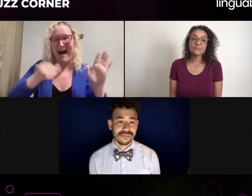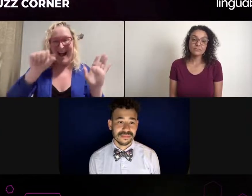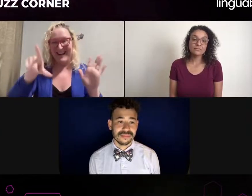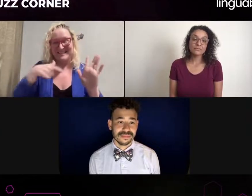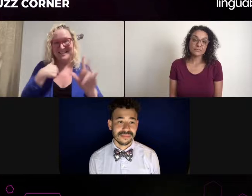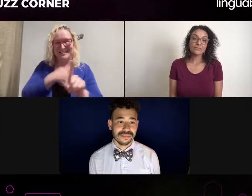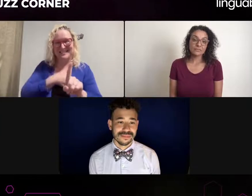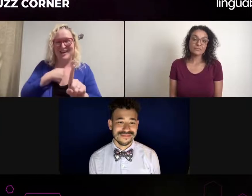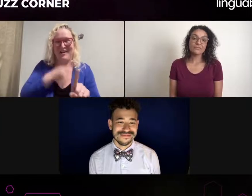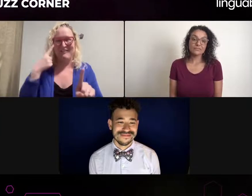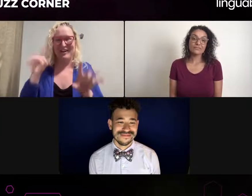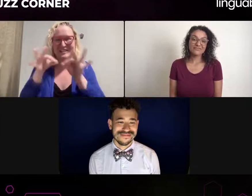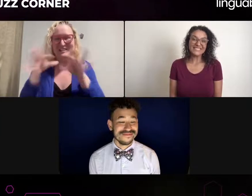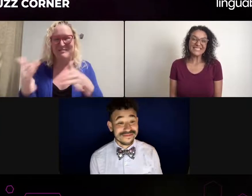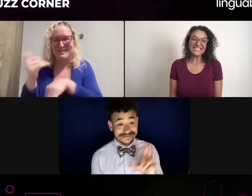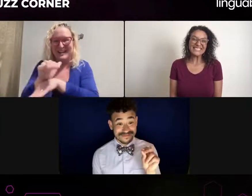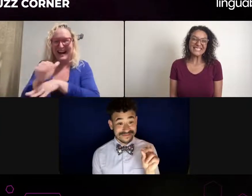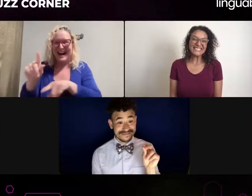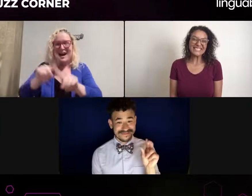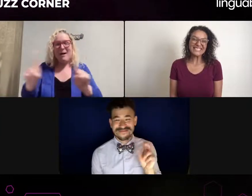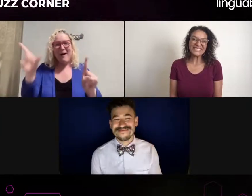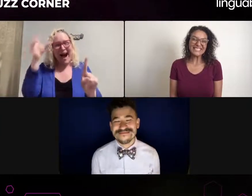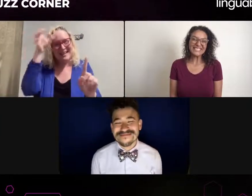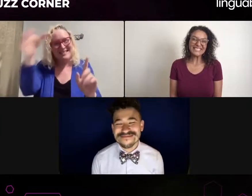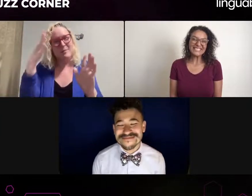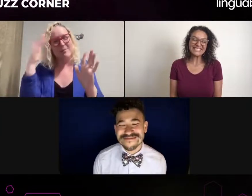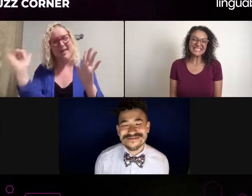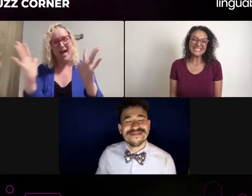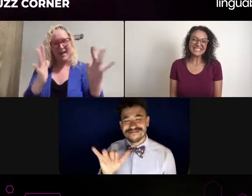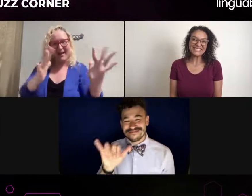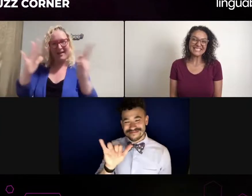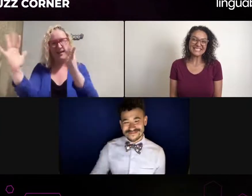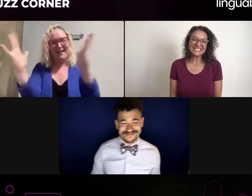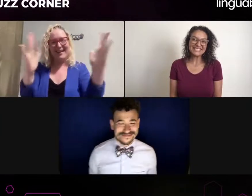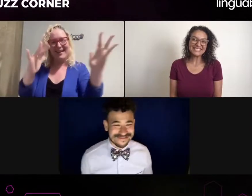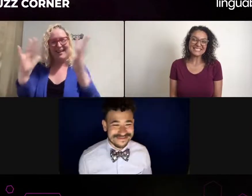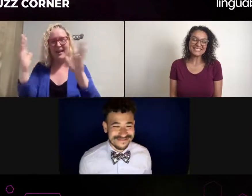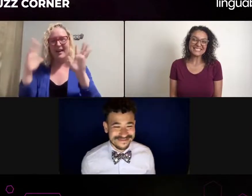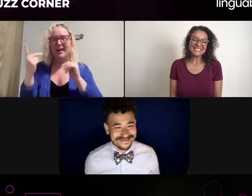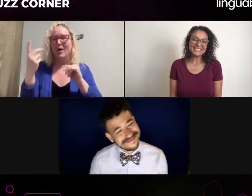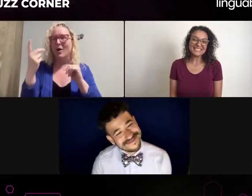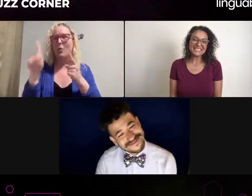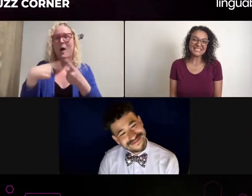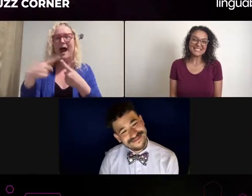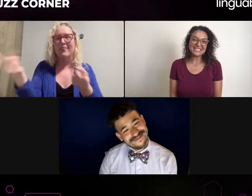But when I'm looking for an interpreter, I want that interpreter to be of a similar personality.